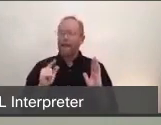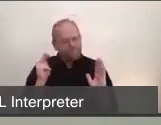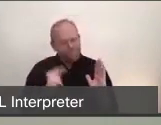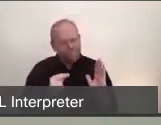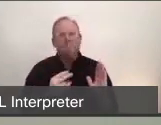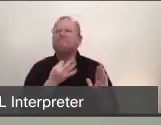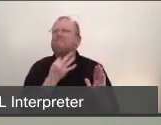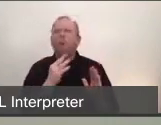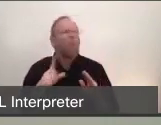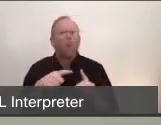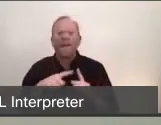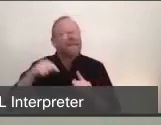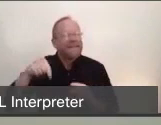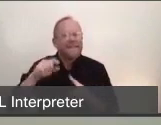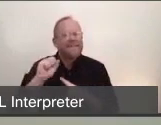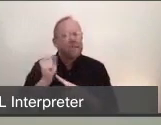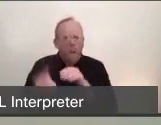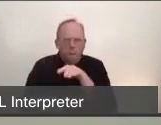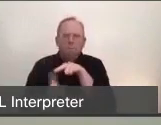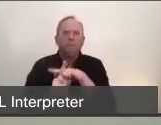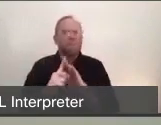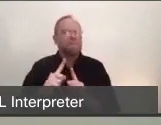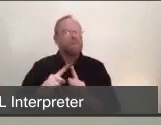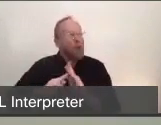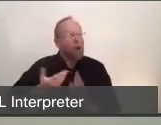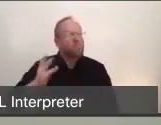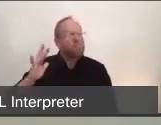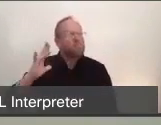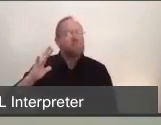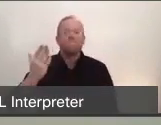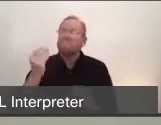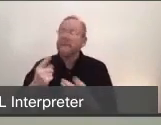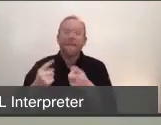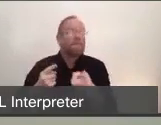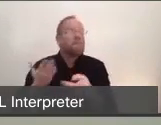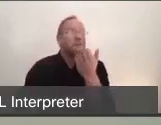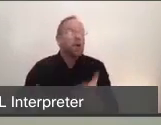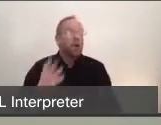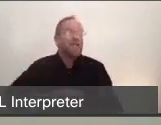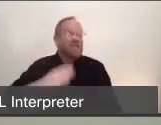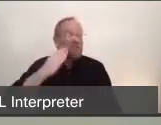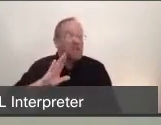happening for me, because I think many of you've been experiencing this intensely since March, and I found on January 8th